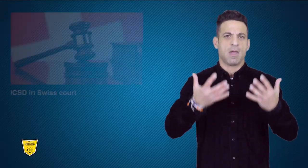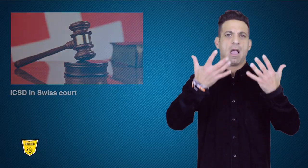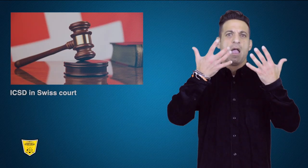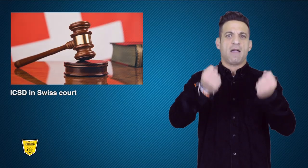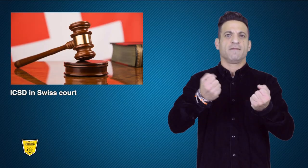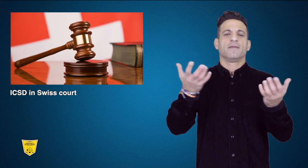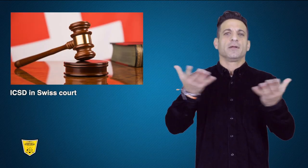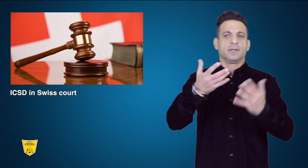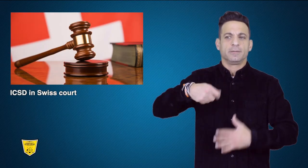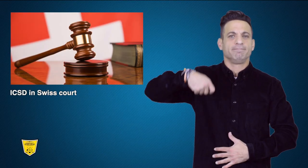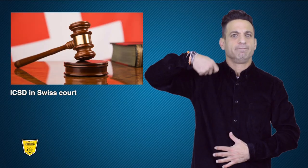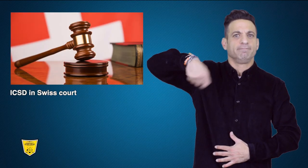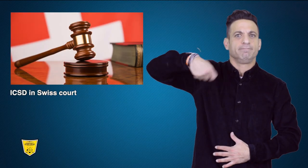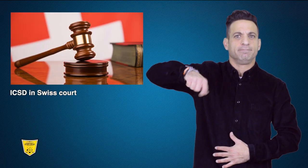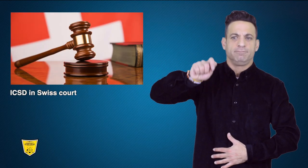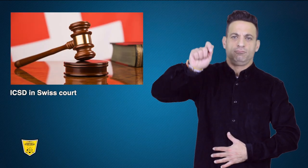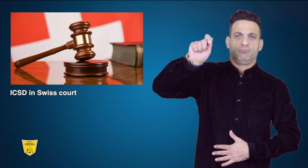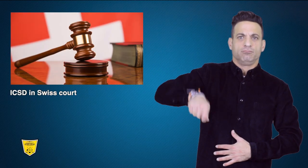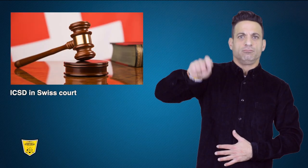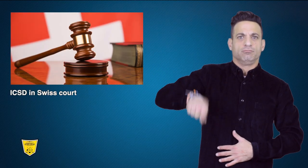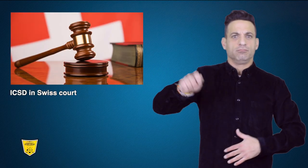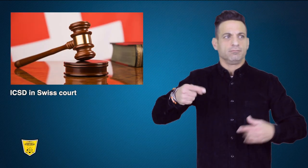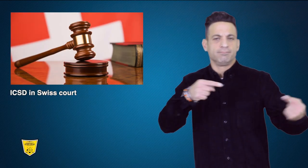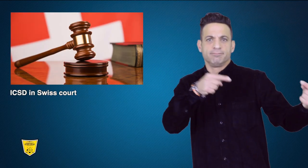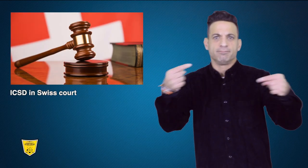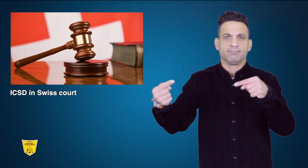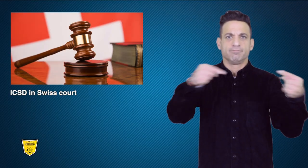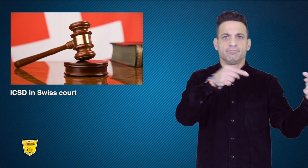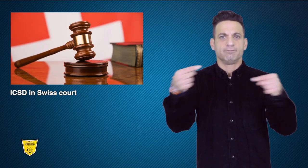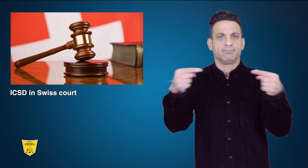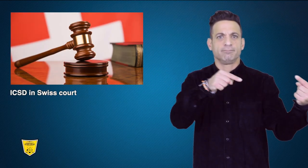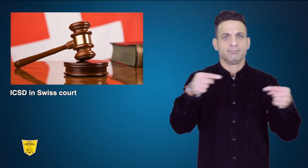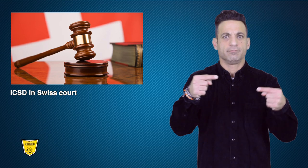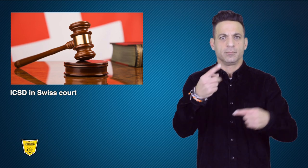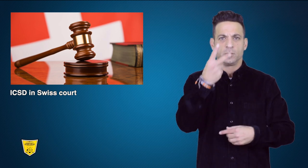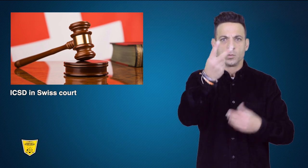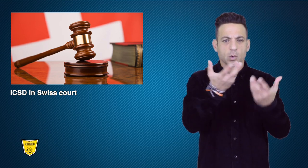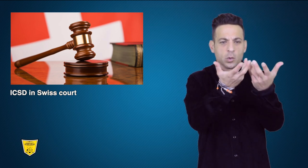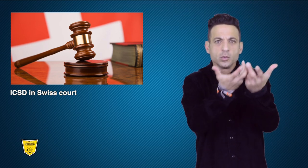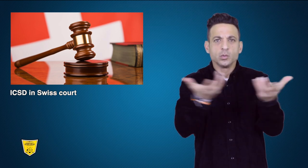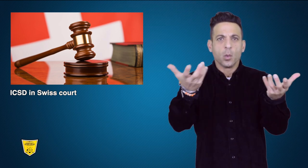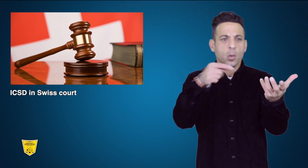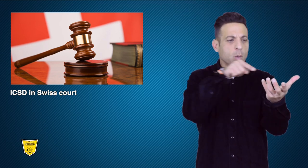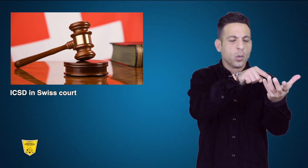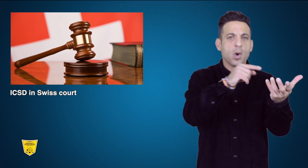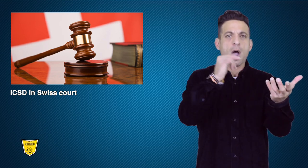There were legal actions between the second ICSD